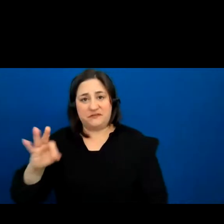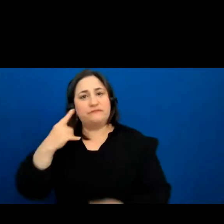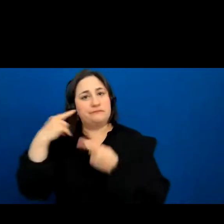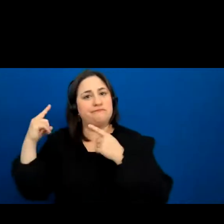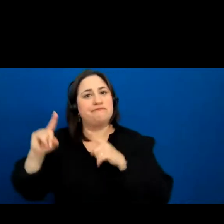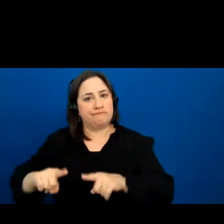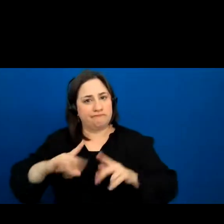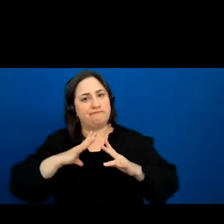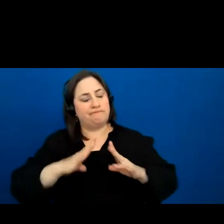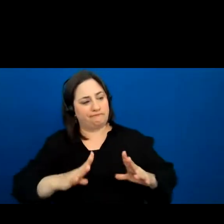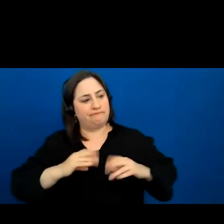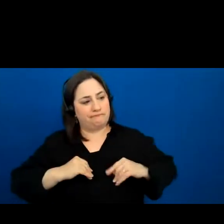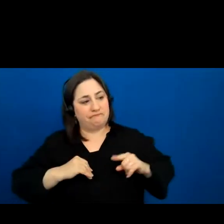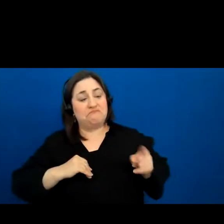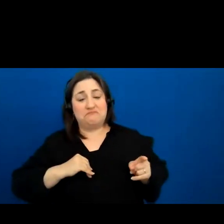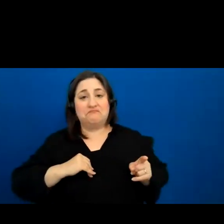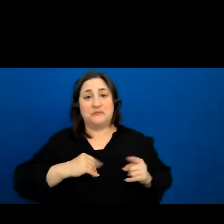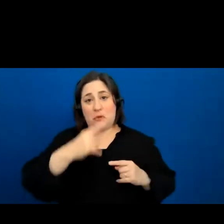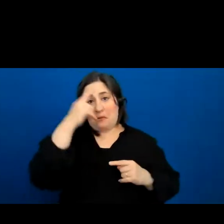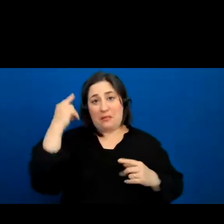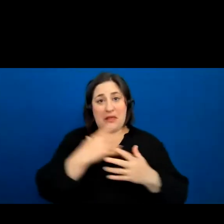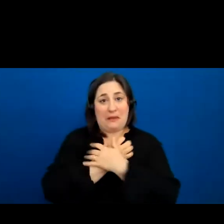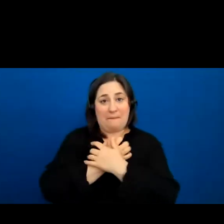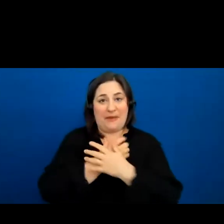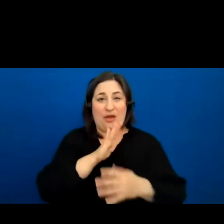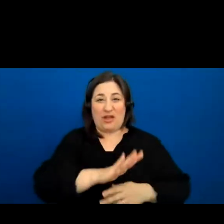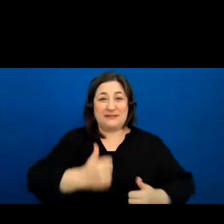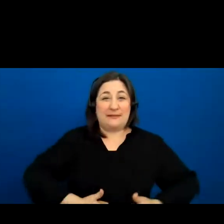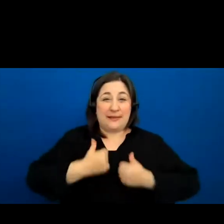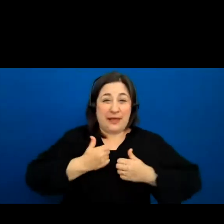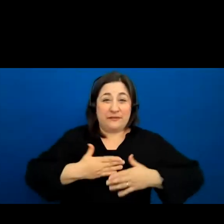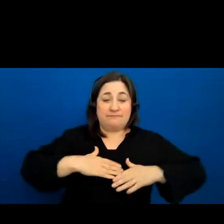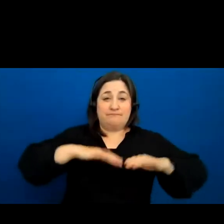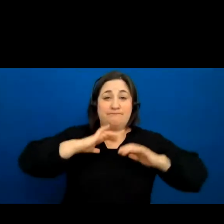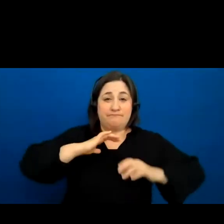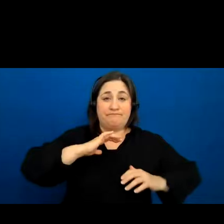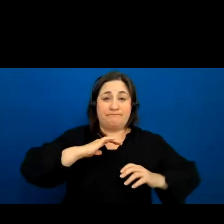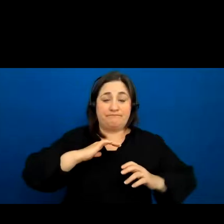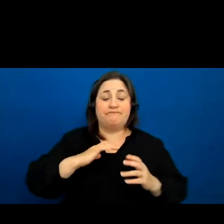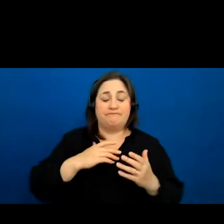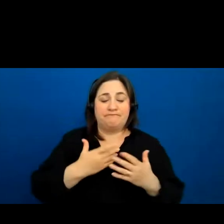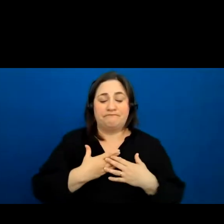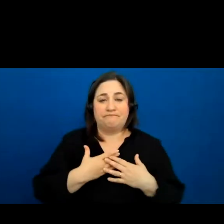So, Chief Black Bear laid down his life, and after a little while the other three Chiefs